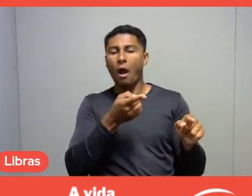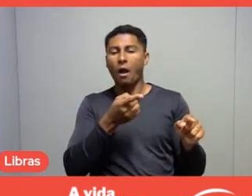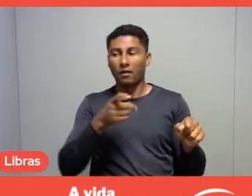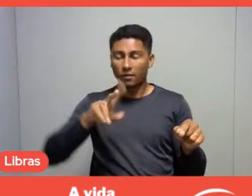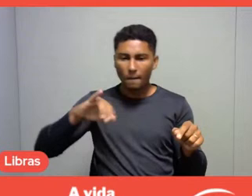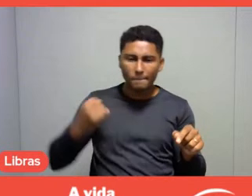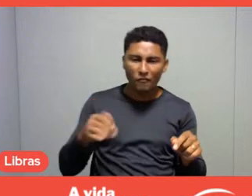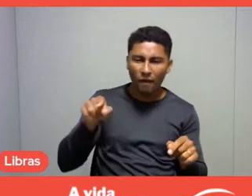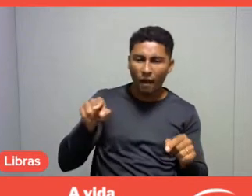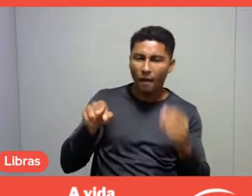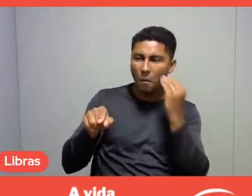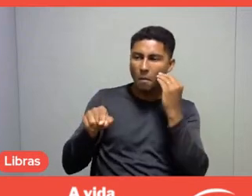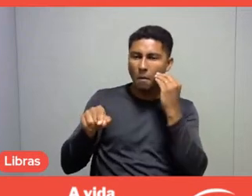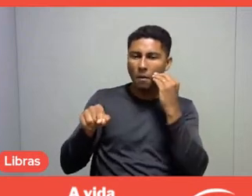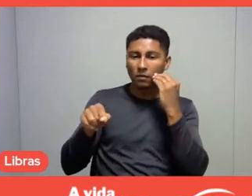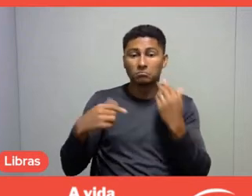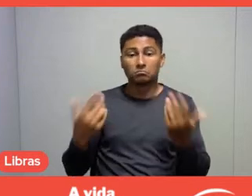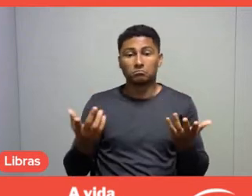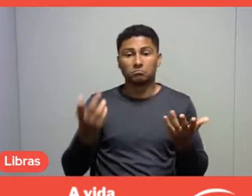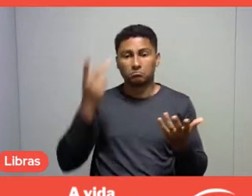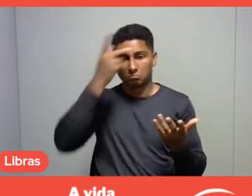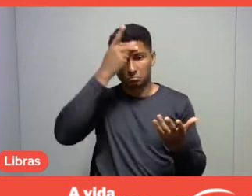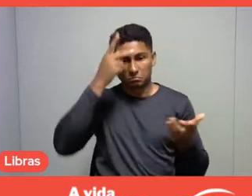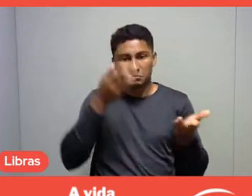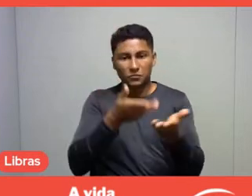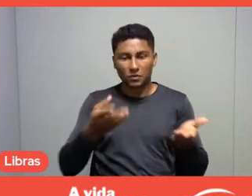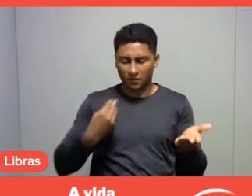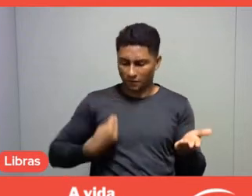for people to have their lives transformed?